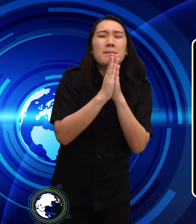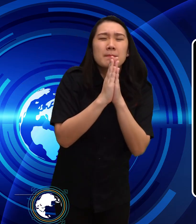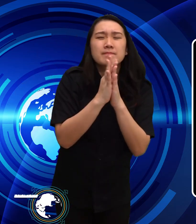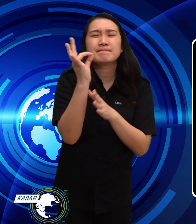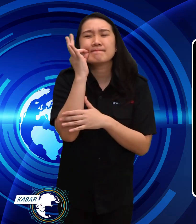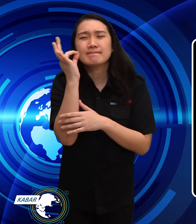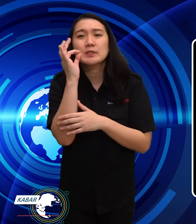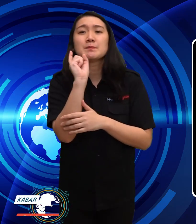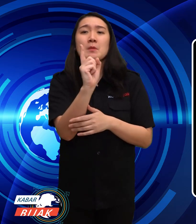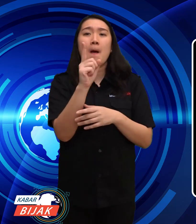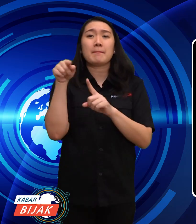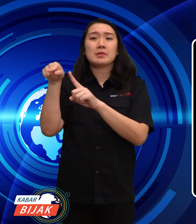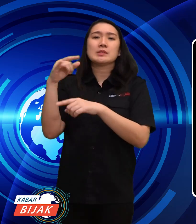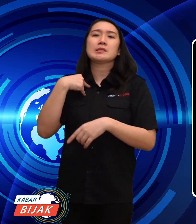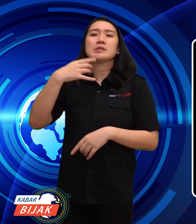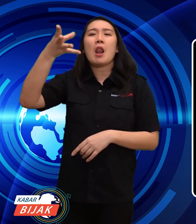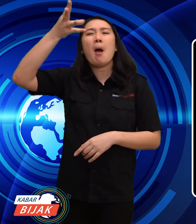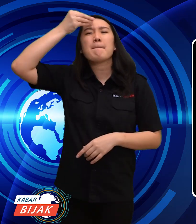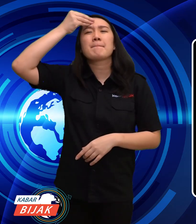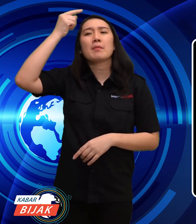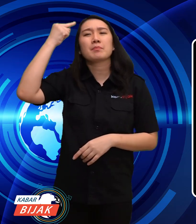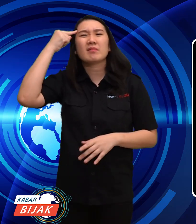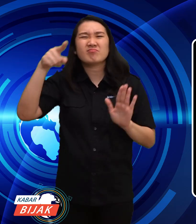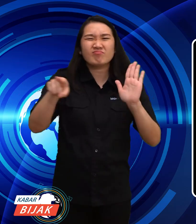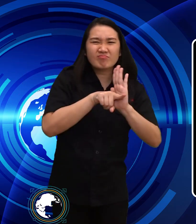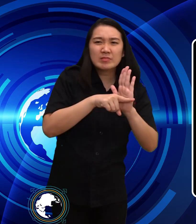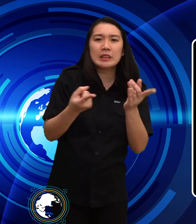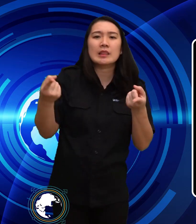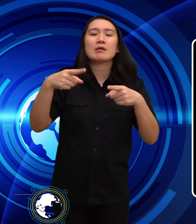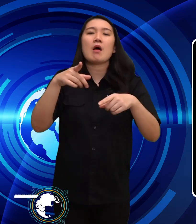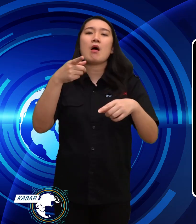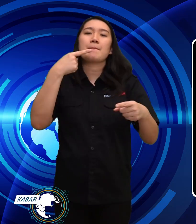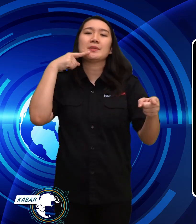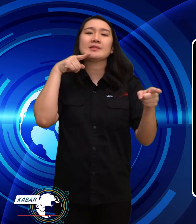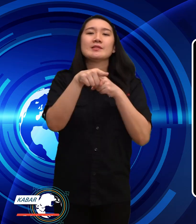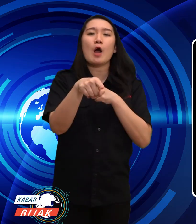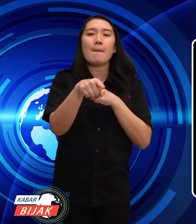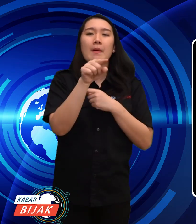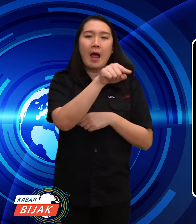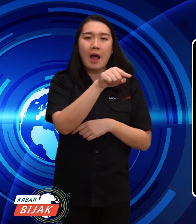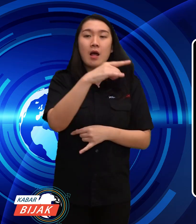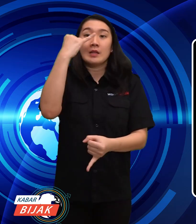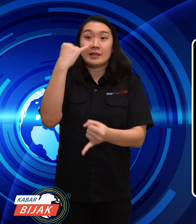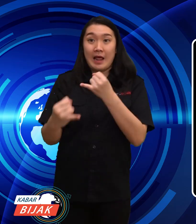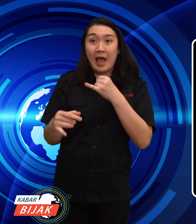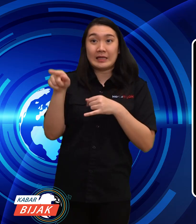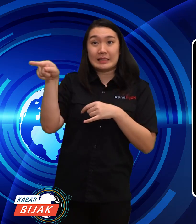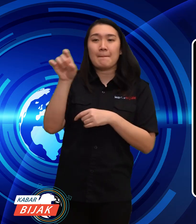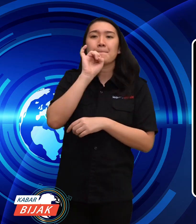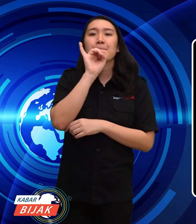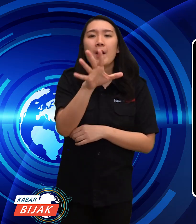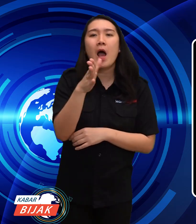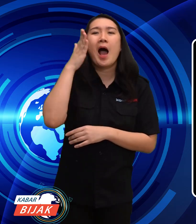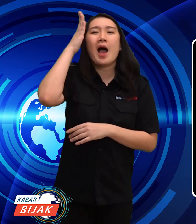because Elon misunderstood and think negatively until a miscommunication occurs.